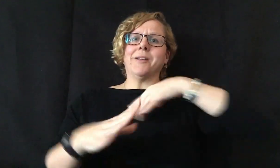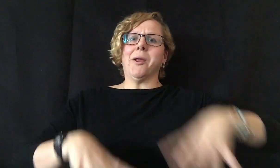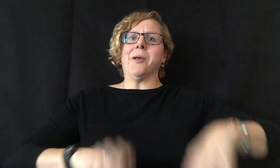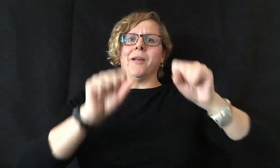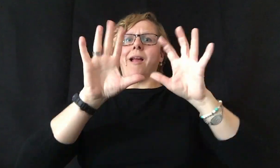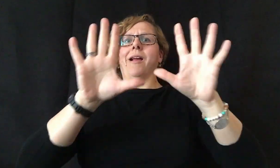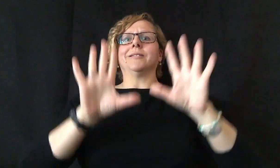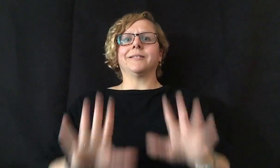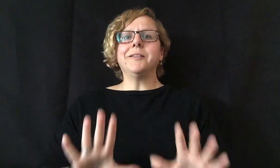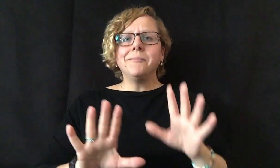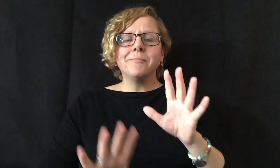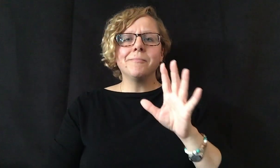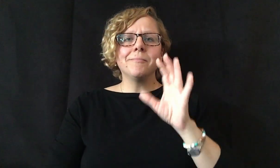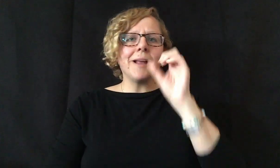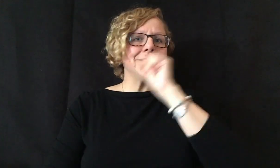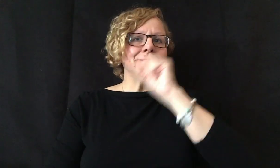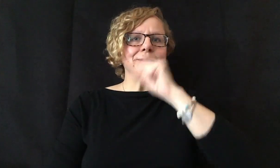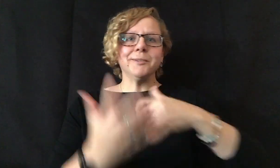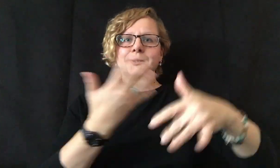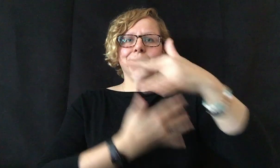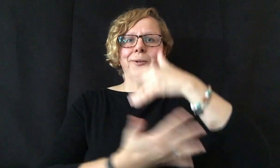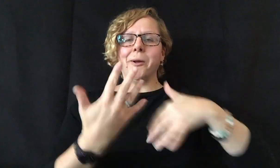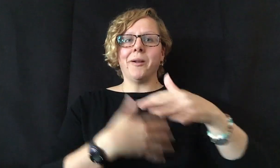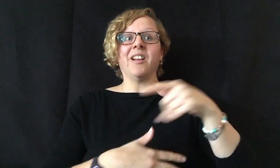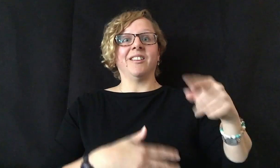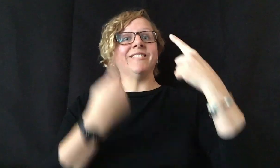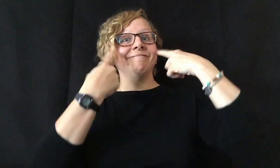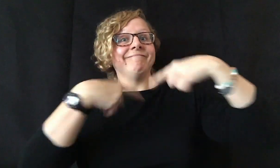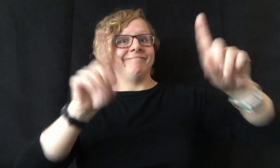2nd annual Awesome Ice Cream Social. It was a great success.